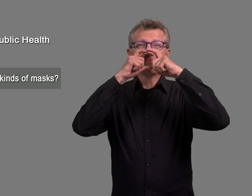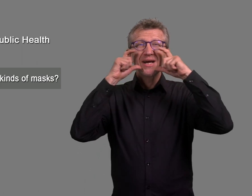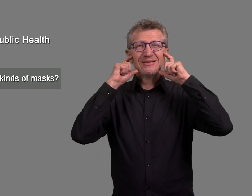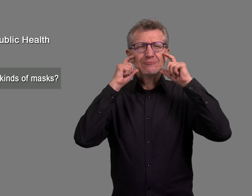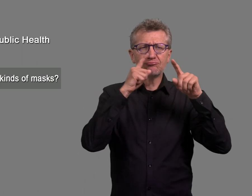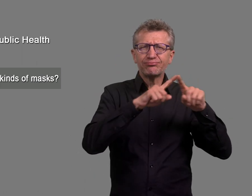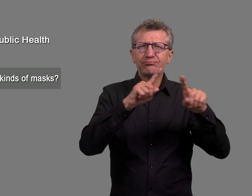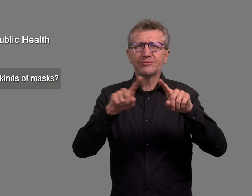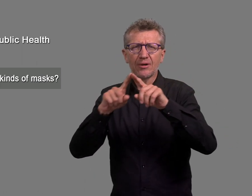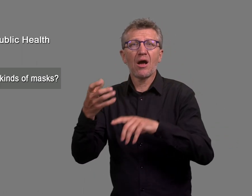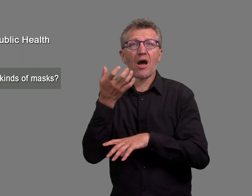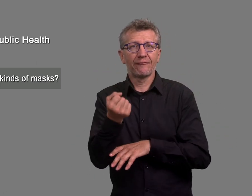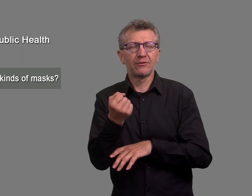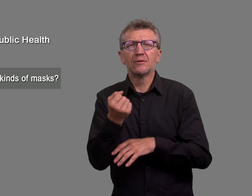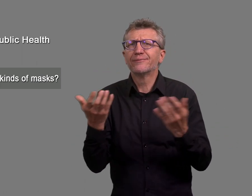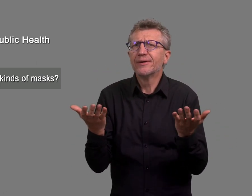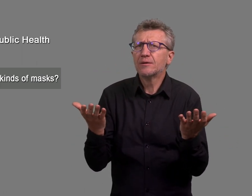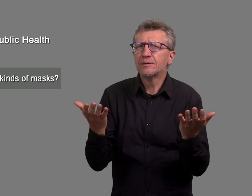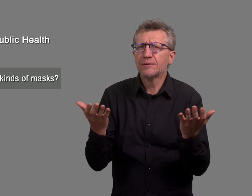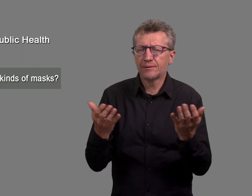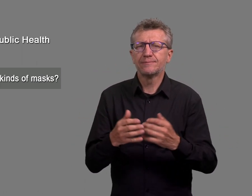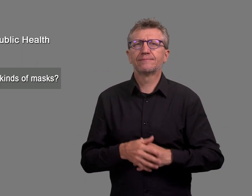What are the different kinds of masks?